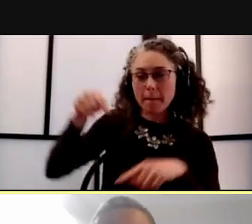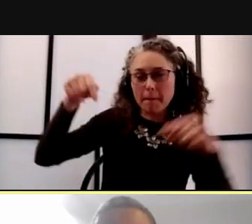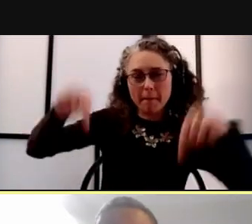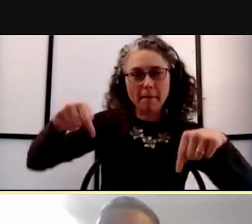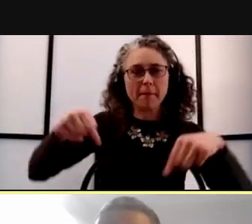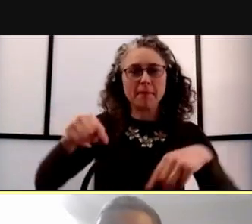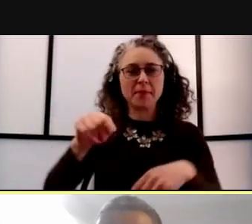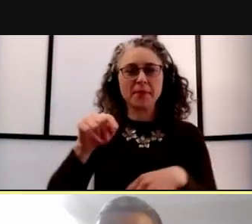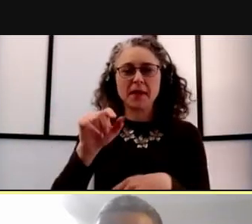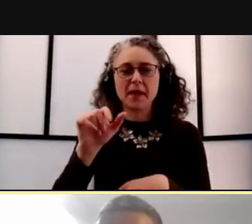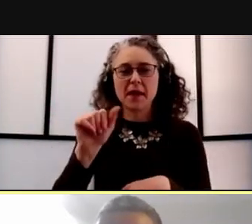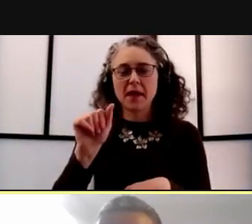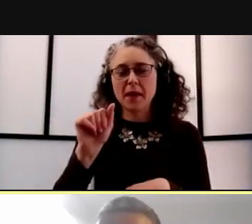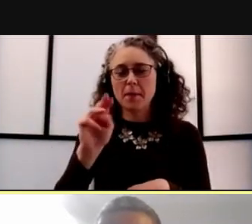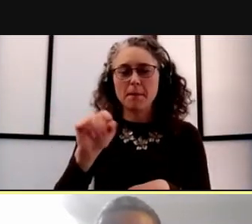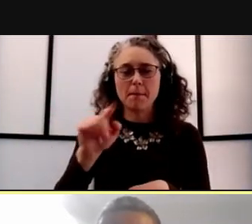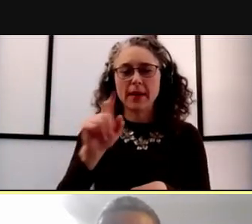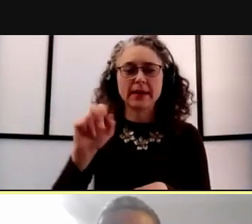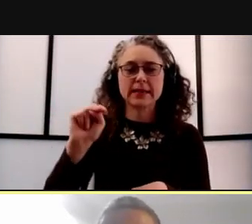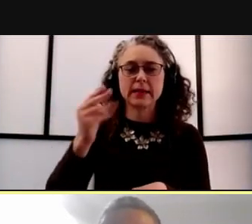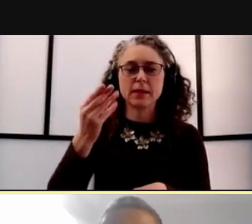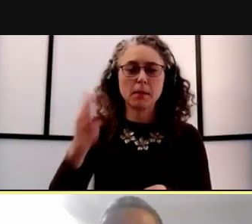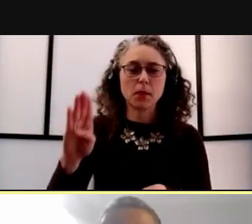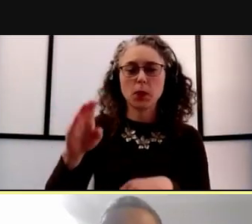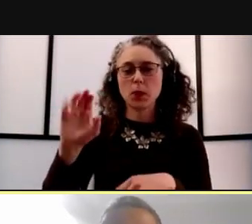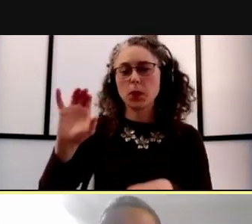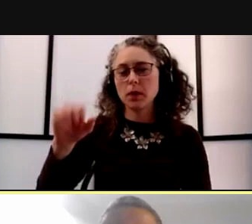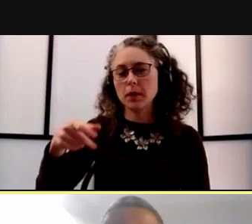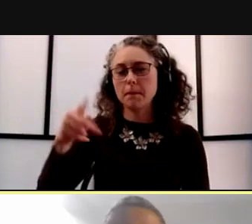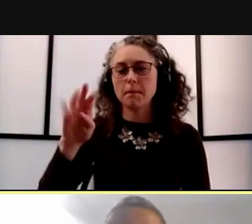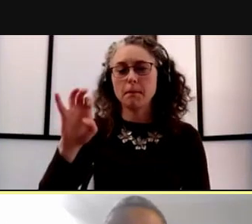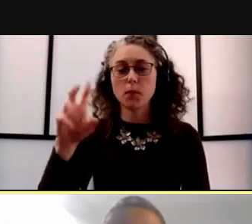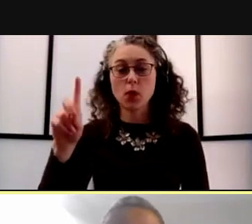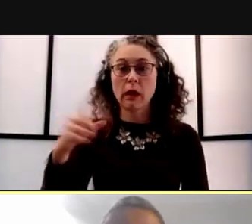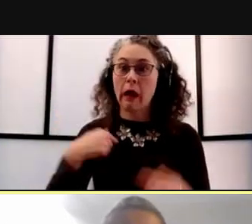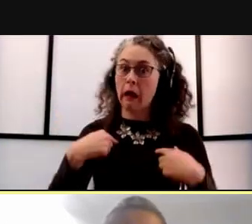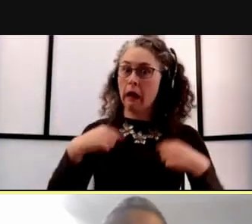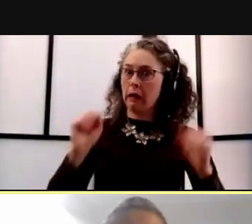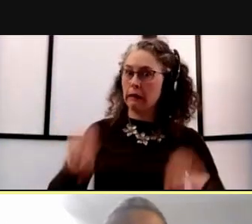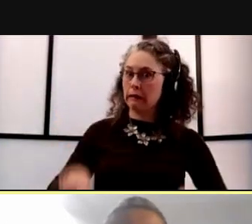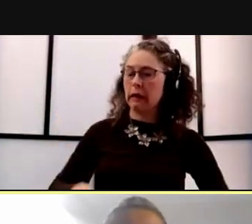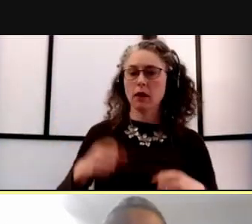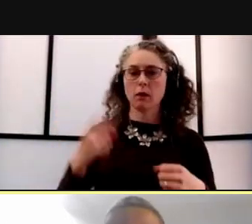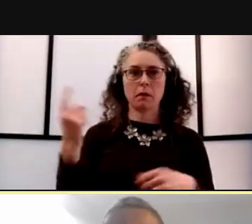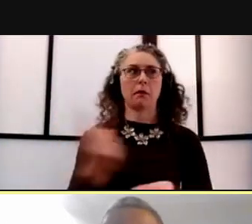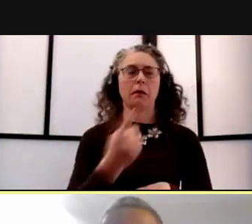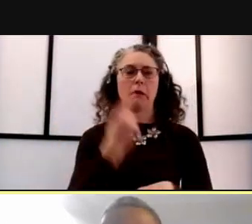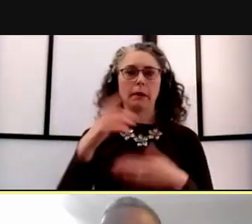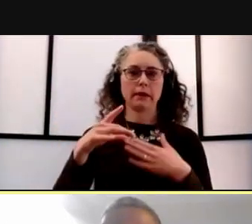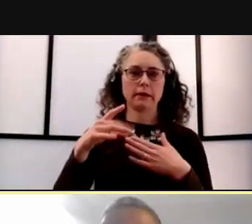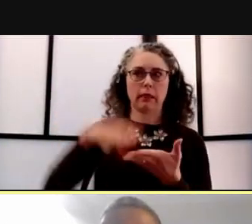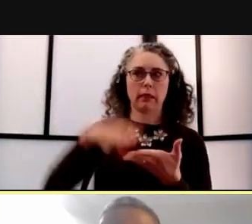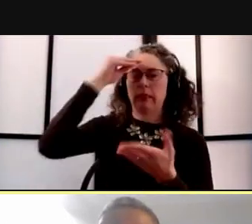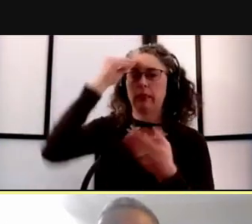So that's on my list of things to do. I could always use some help and guidance with cooking recipes myself.